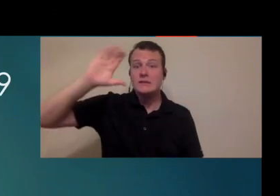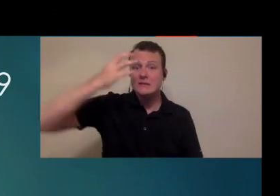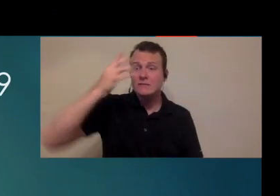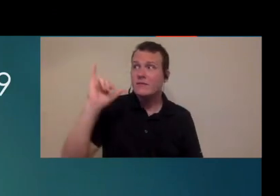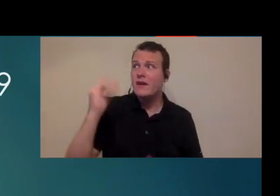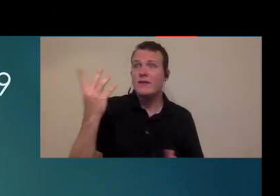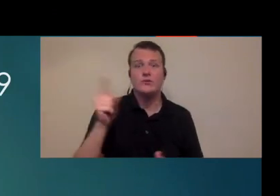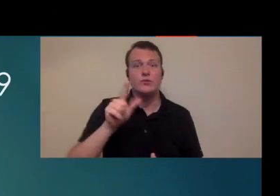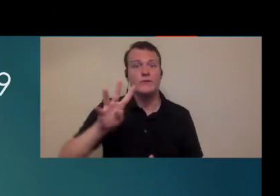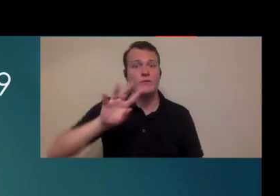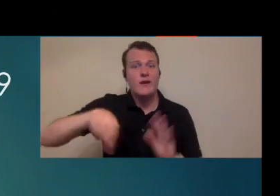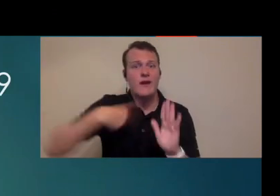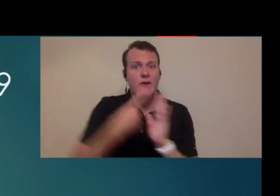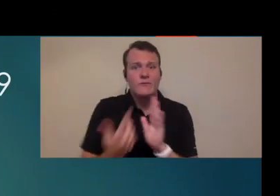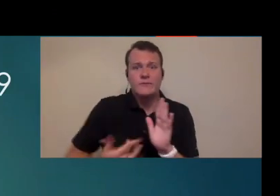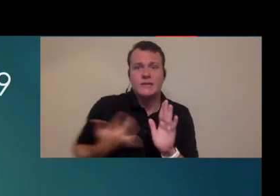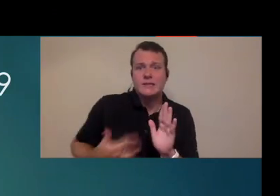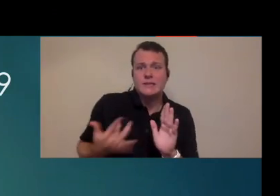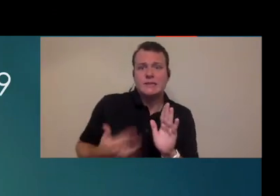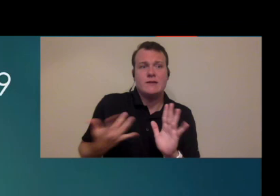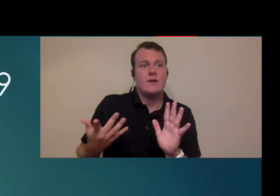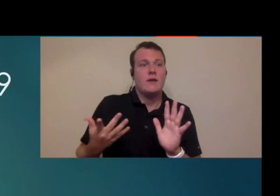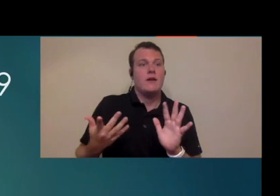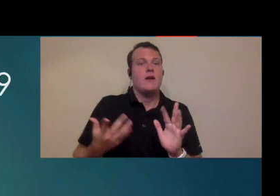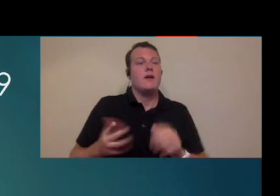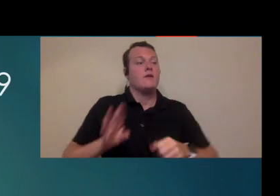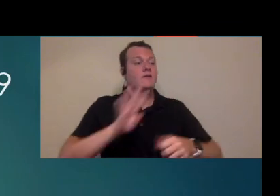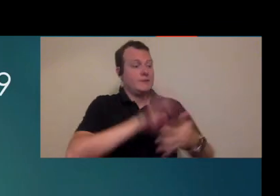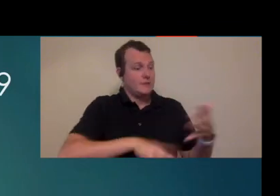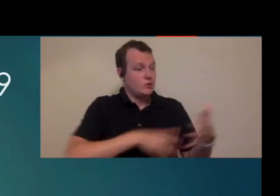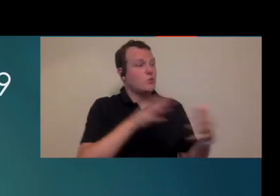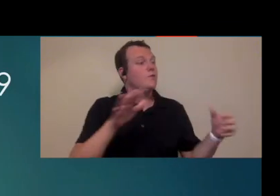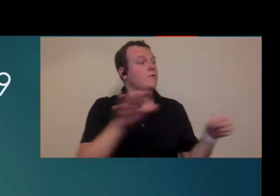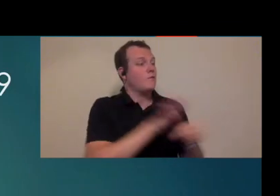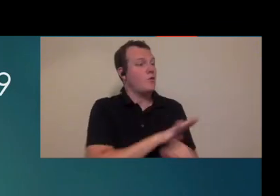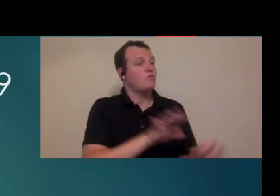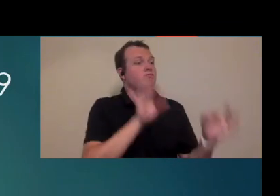what seemed like a matter of 24 hours you go from having a completely full